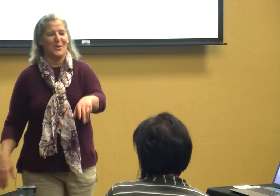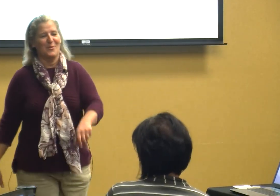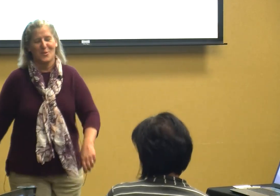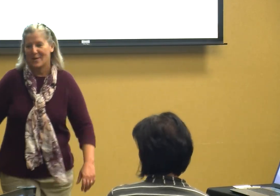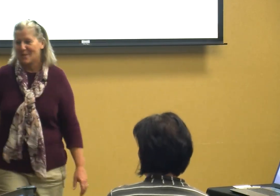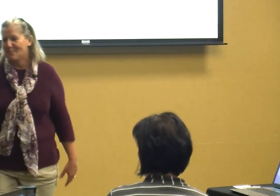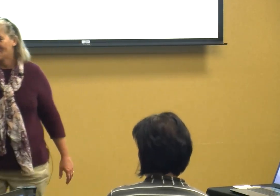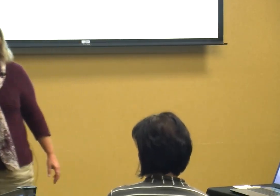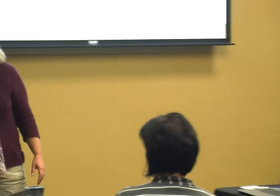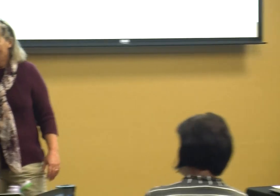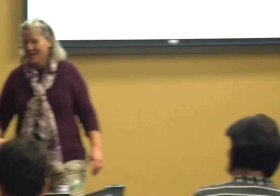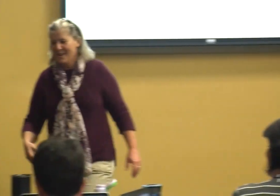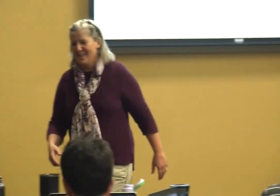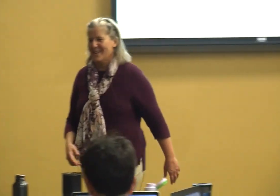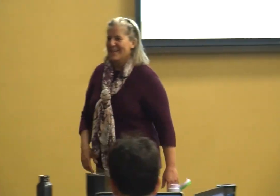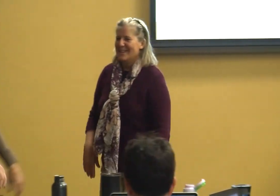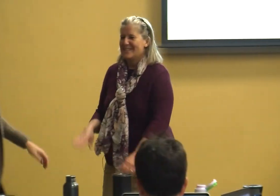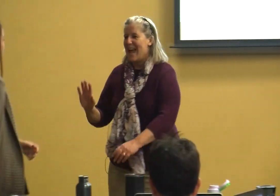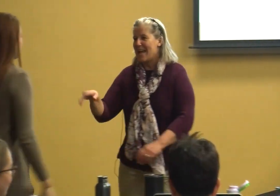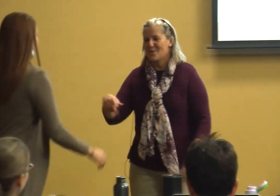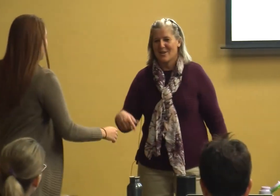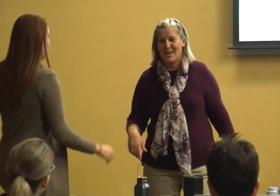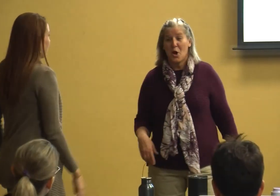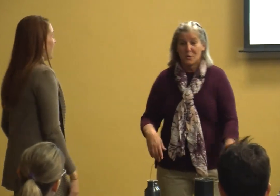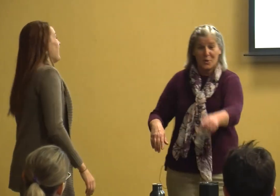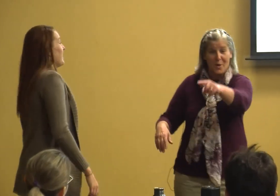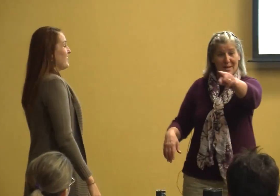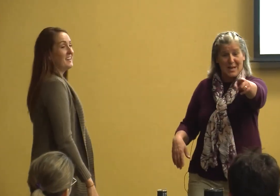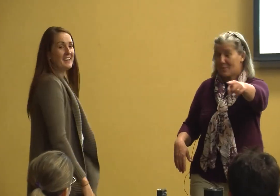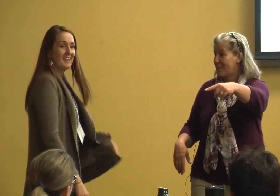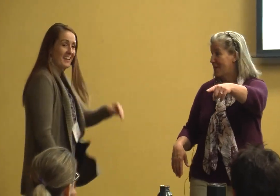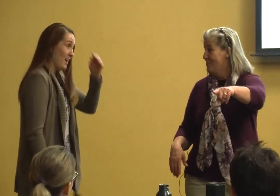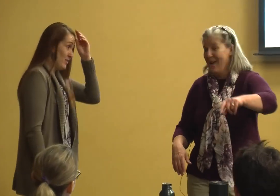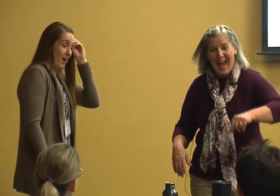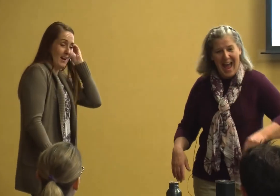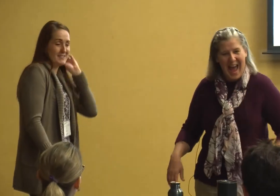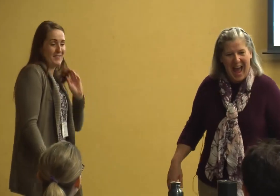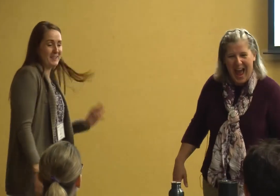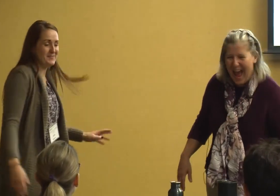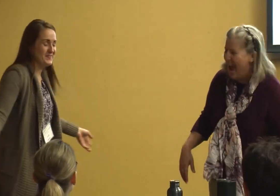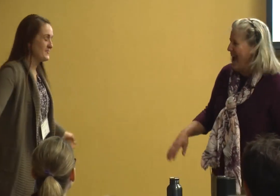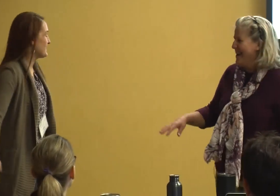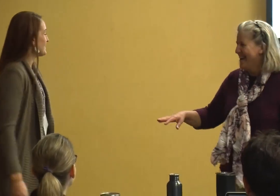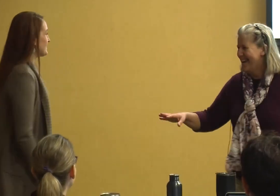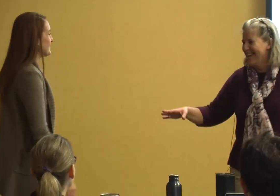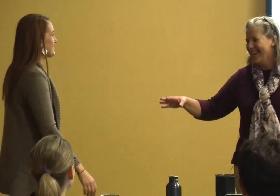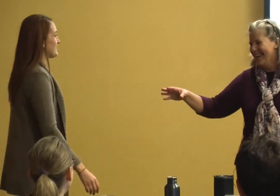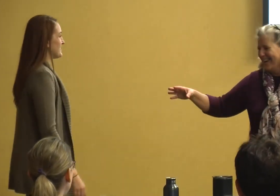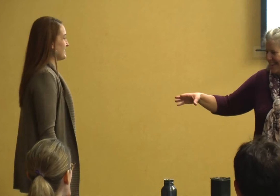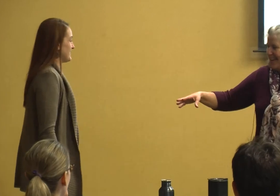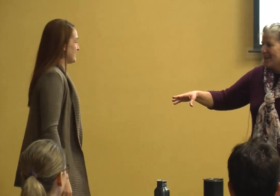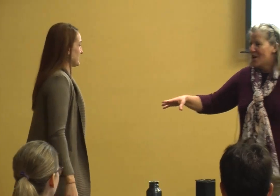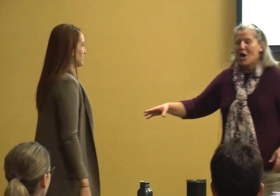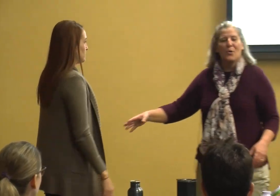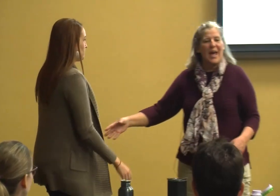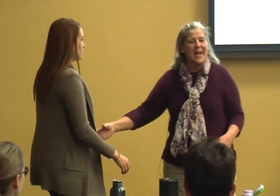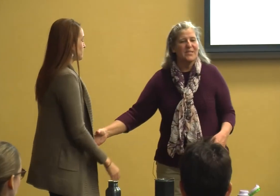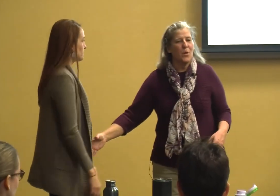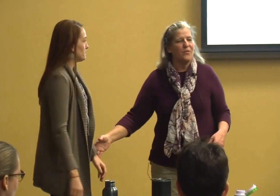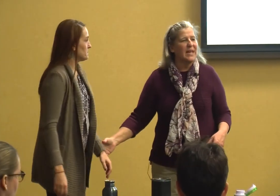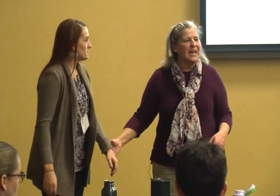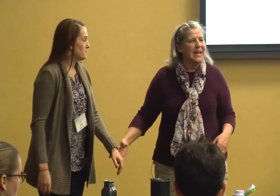alone for a minute me tag you're it no do you want me to get one of them okay so if a kid is